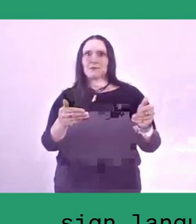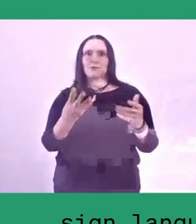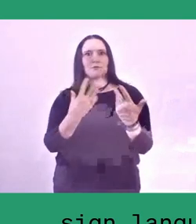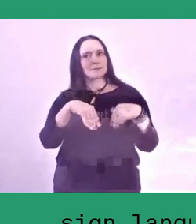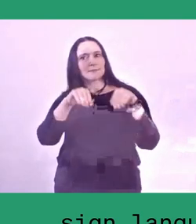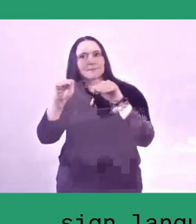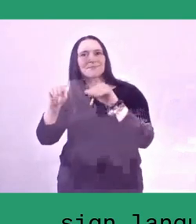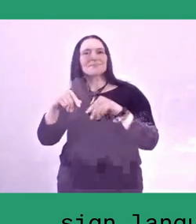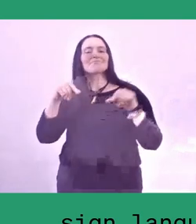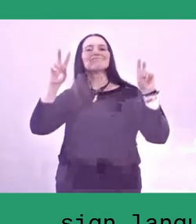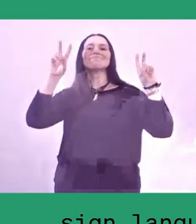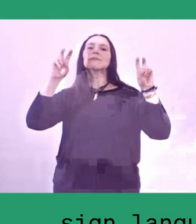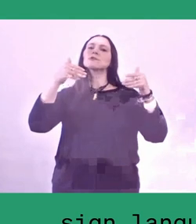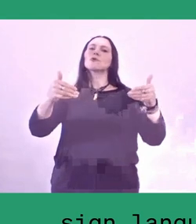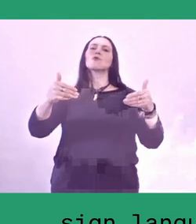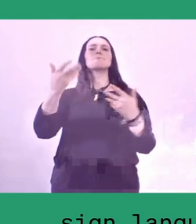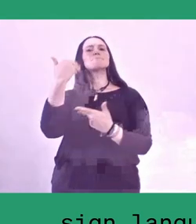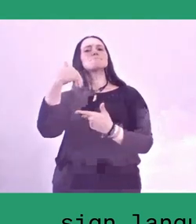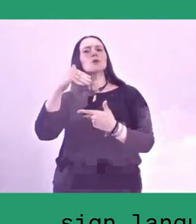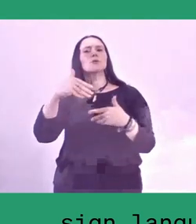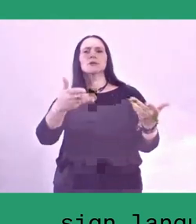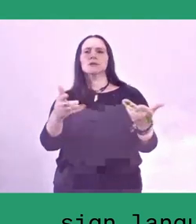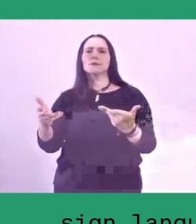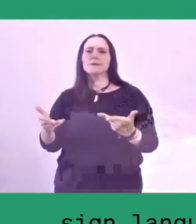We need it. Actually, what we are trying to do